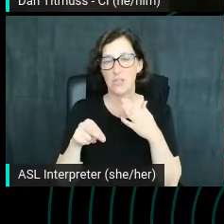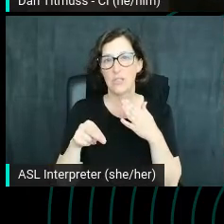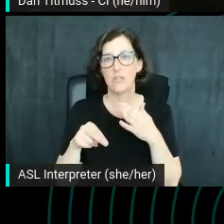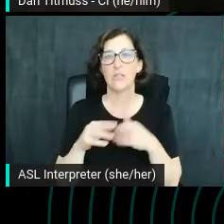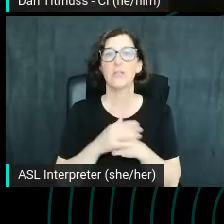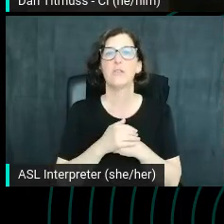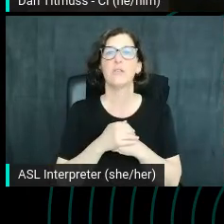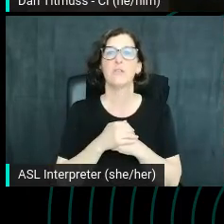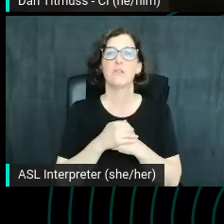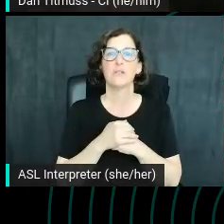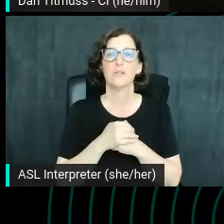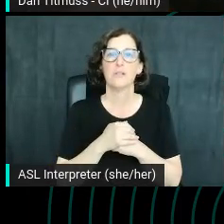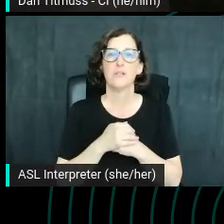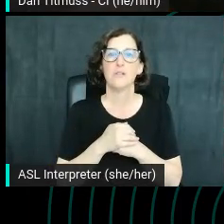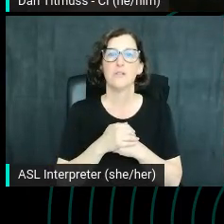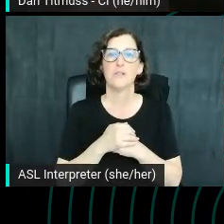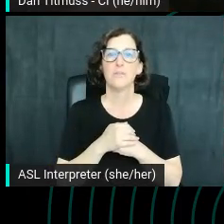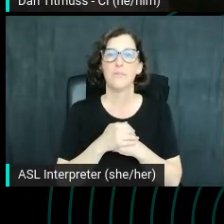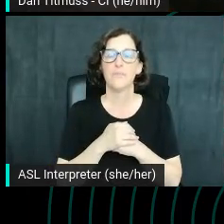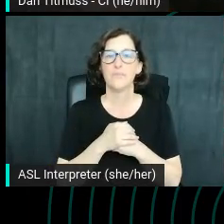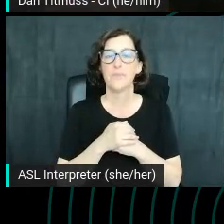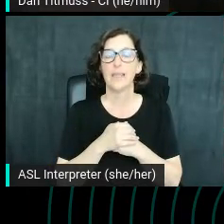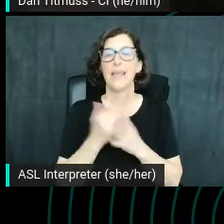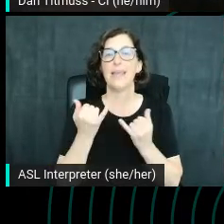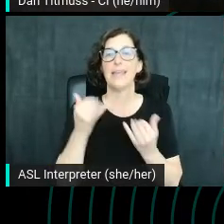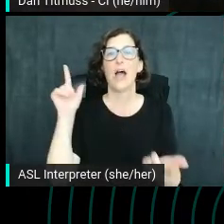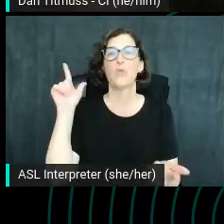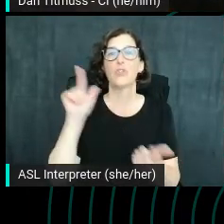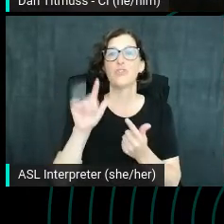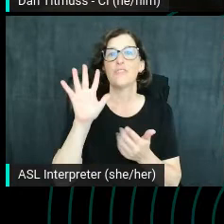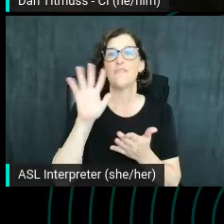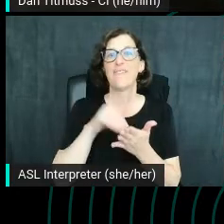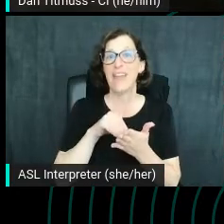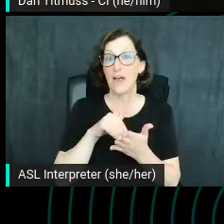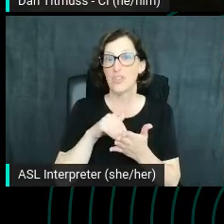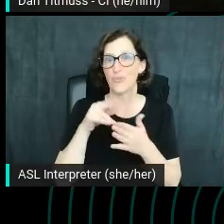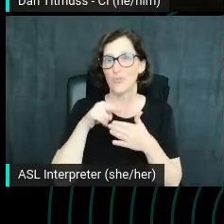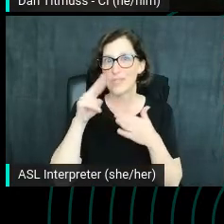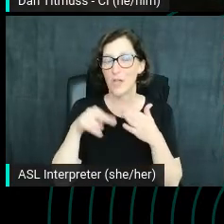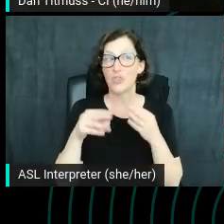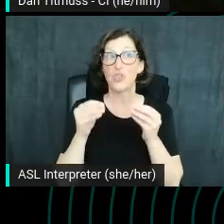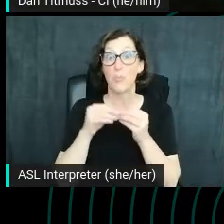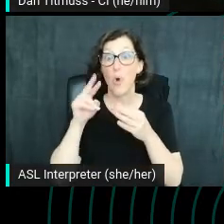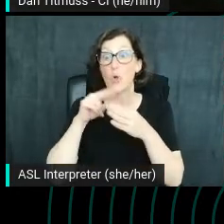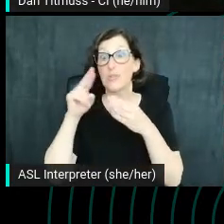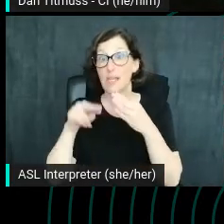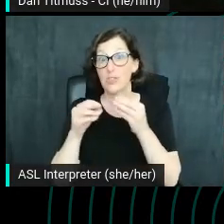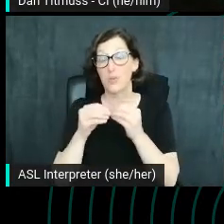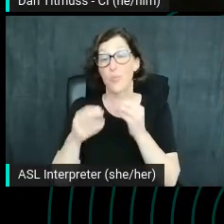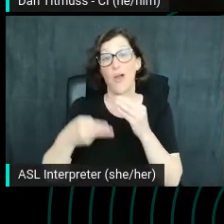because I made a mistake, would be 5,760 results. So the more results there are, the higher competition that gives kind